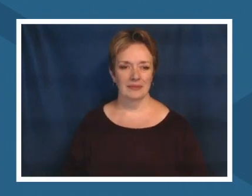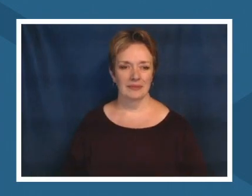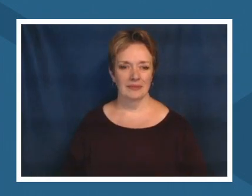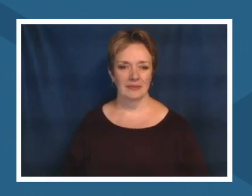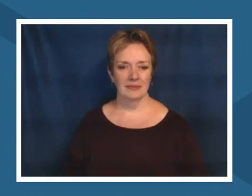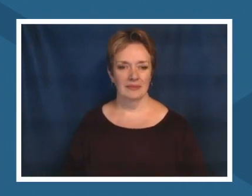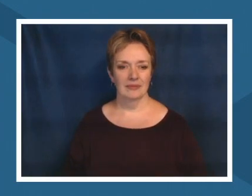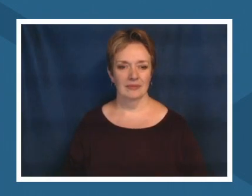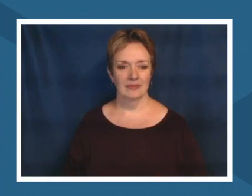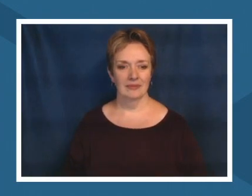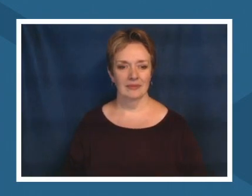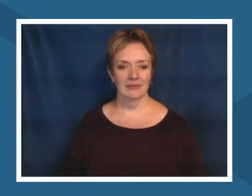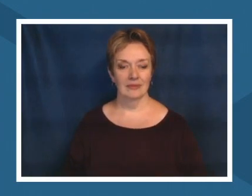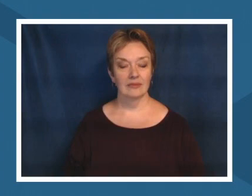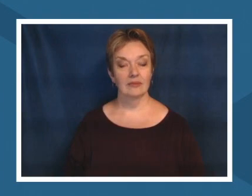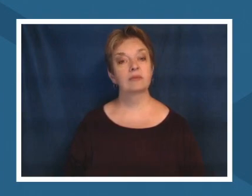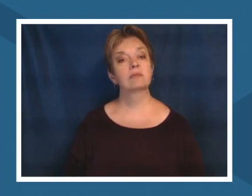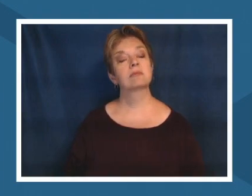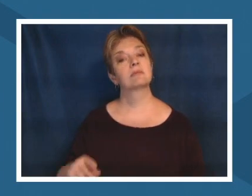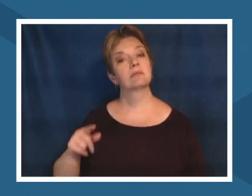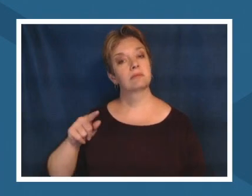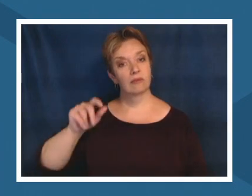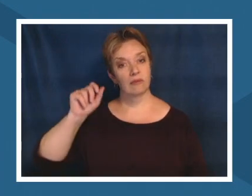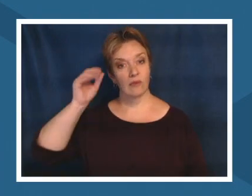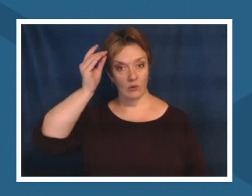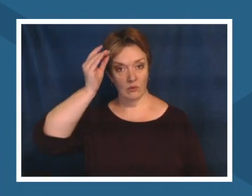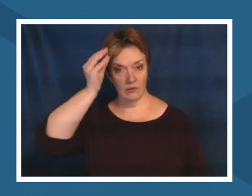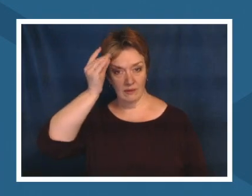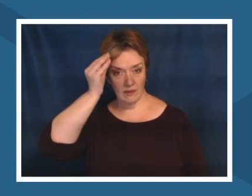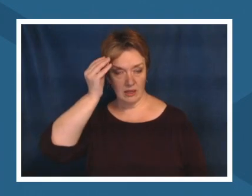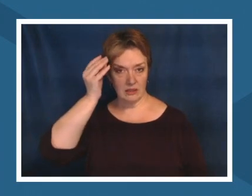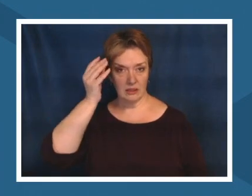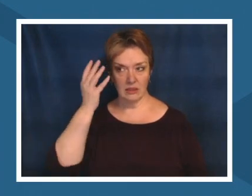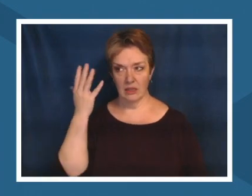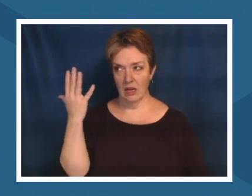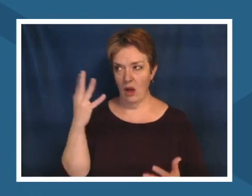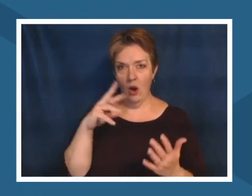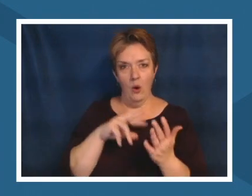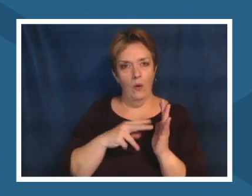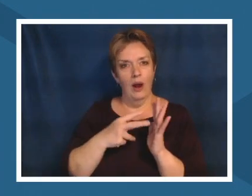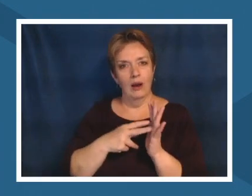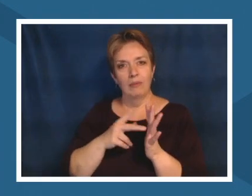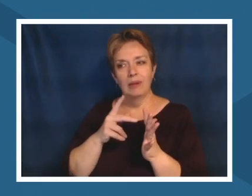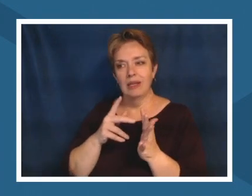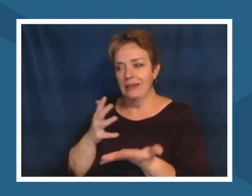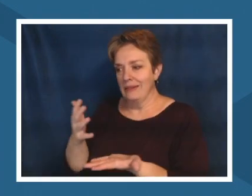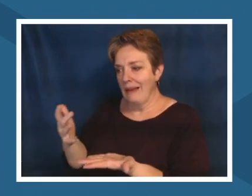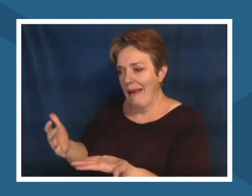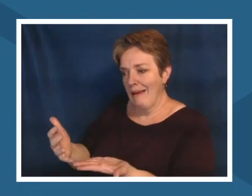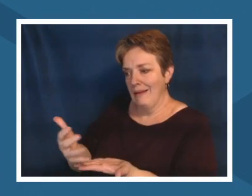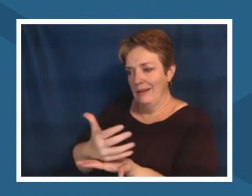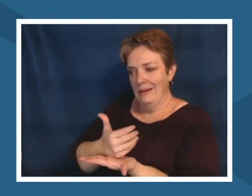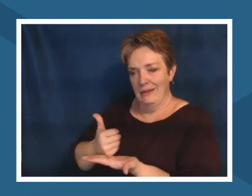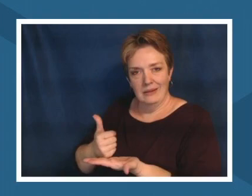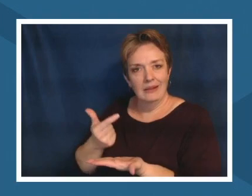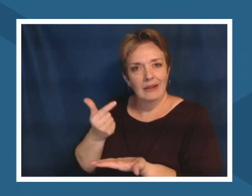i think reflect on sort of like the what it means to gather and harvest